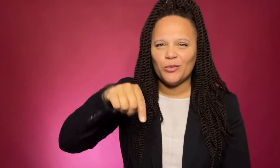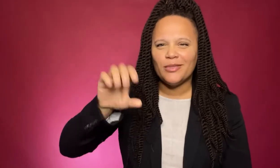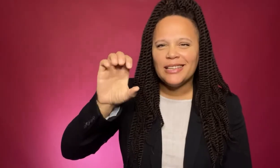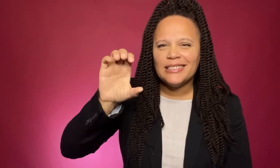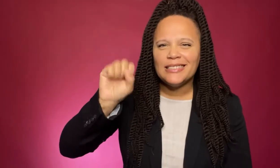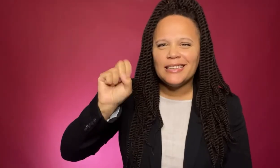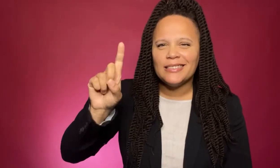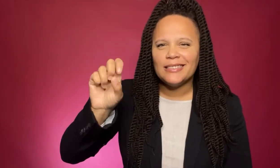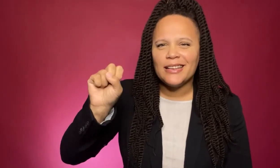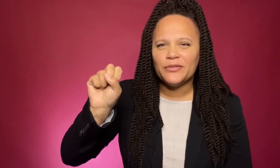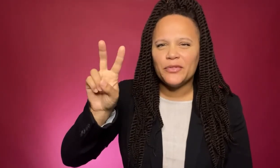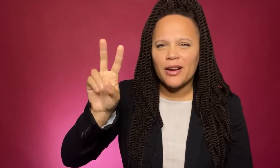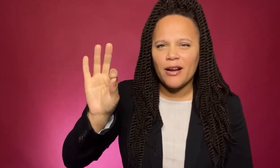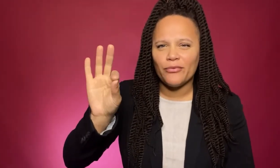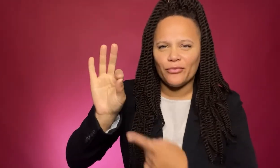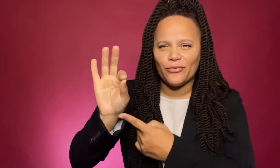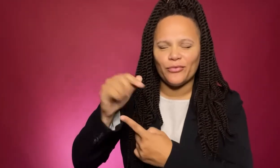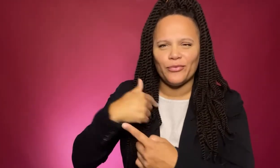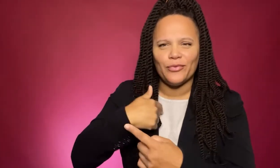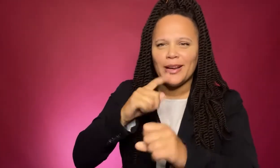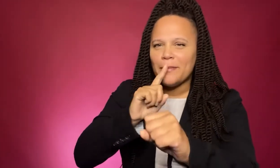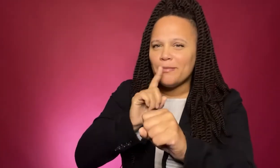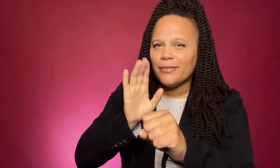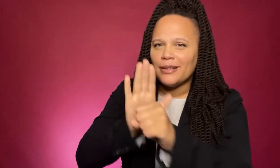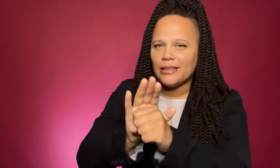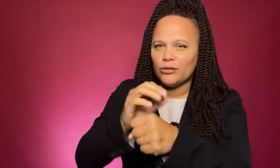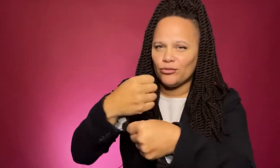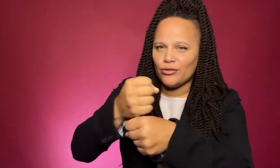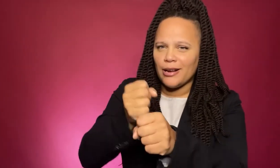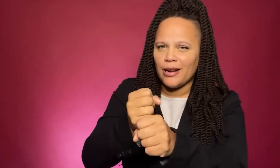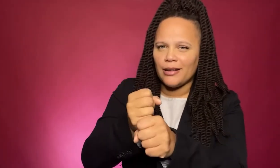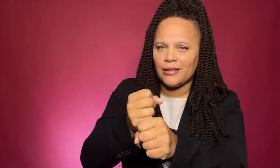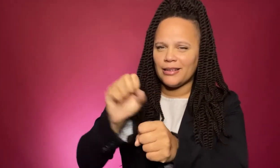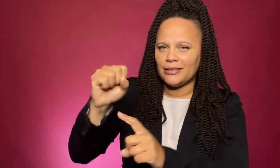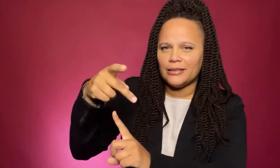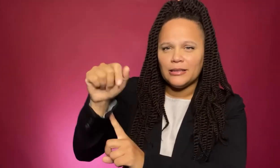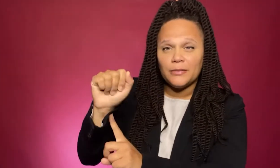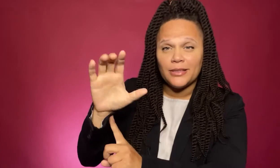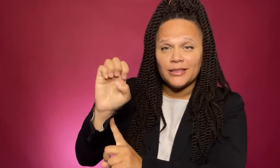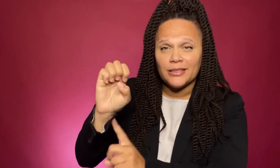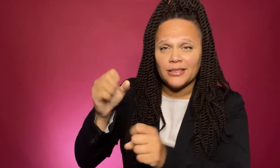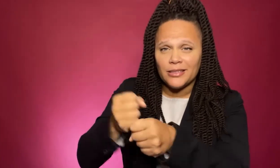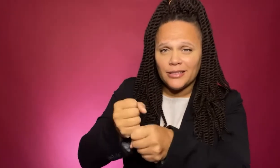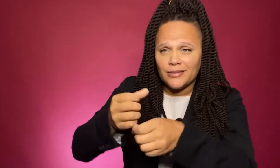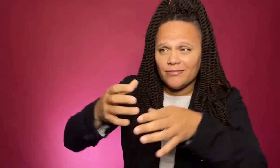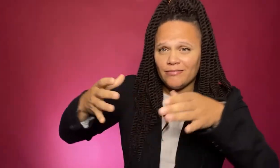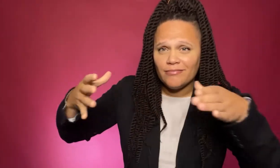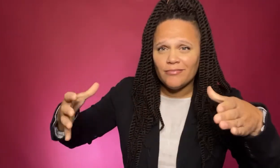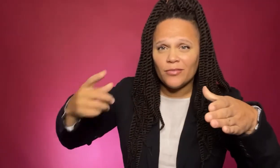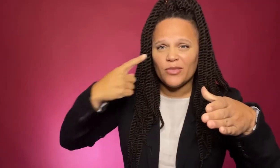Through CSD SVF, I am committed to creating space